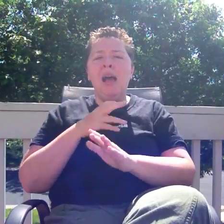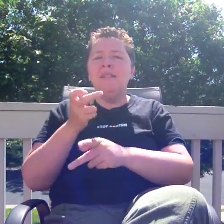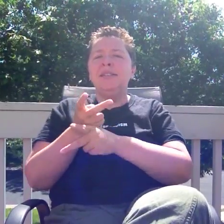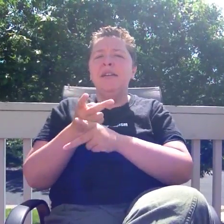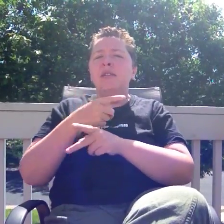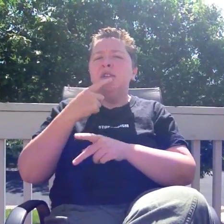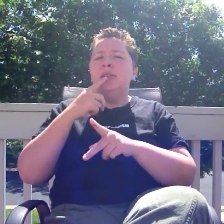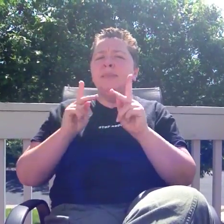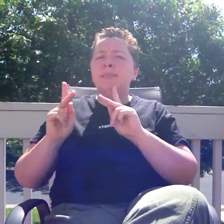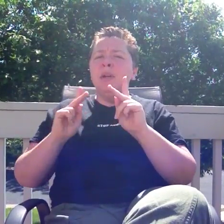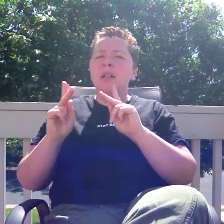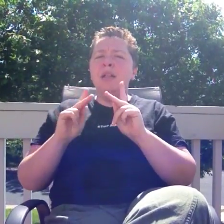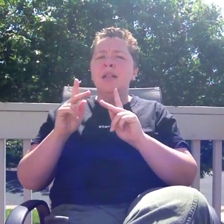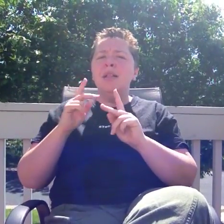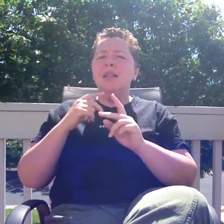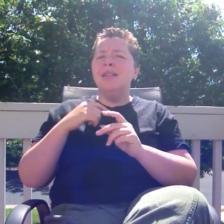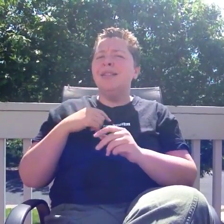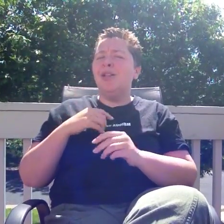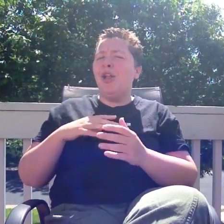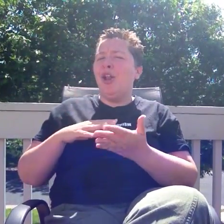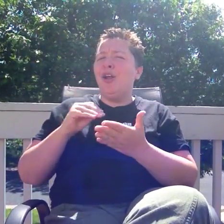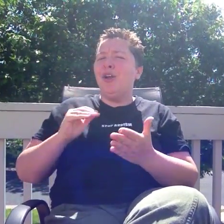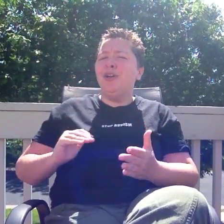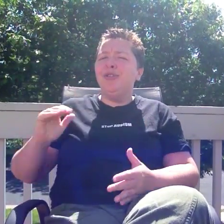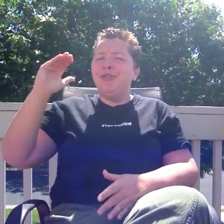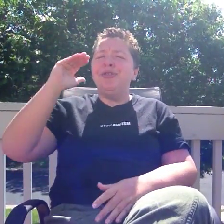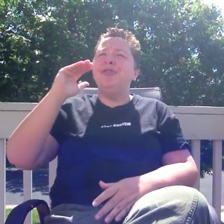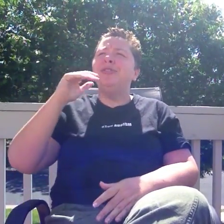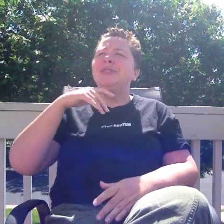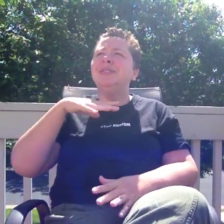button- many of us have been conditioned to worry about hearing